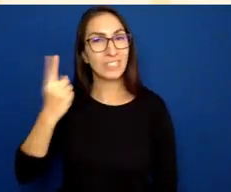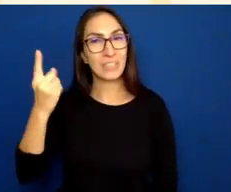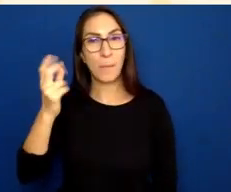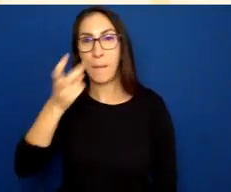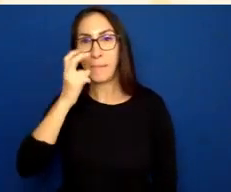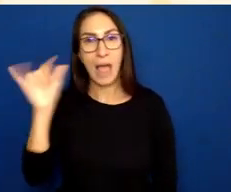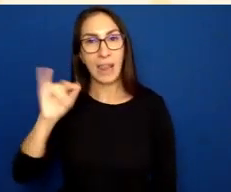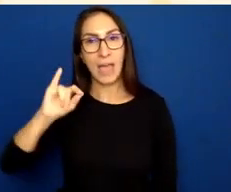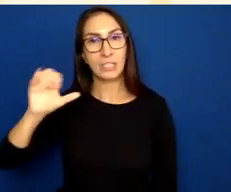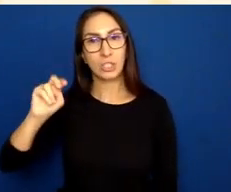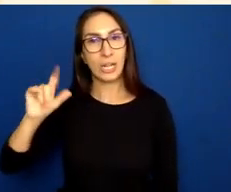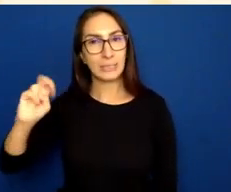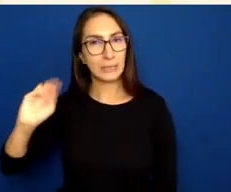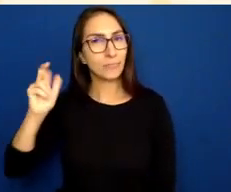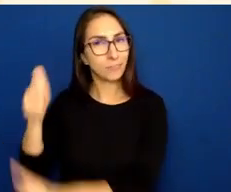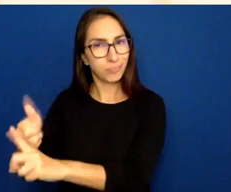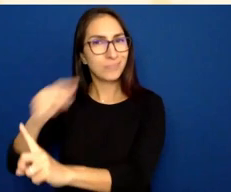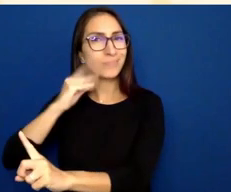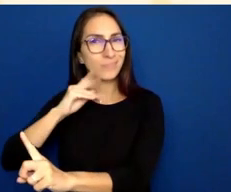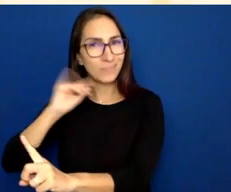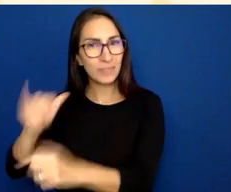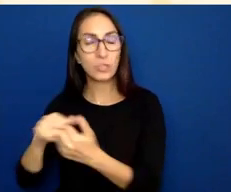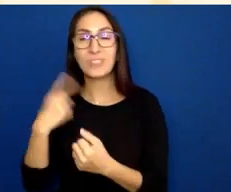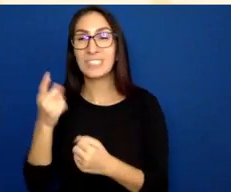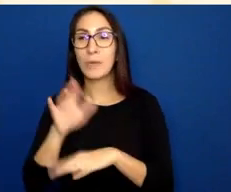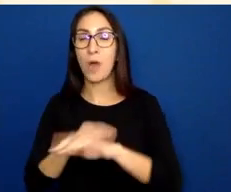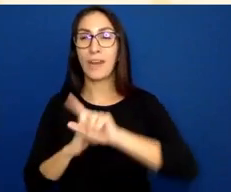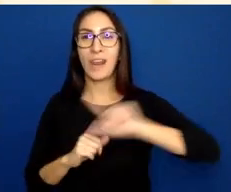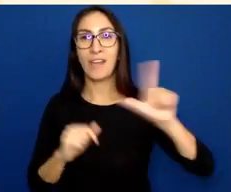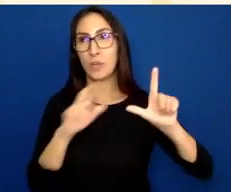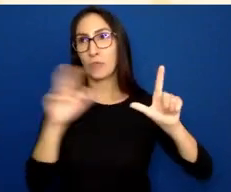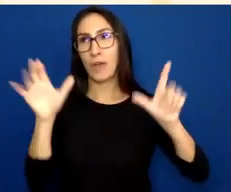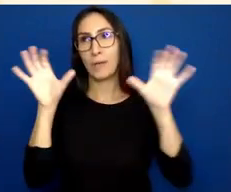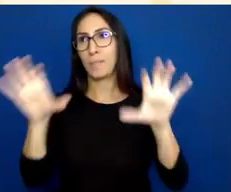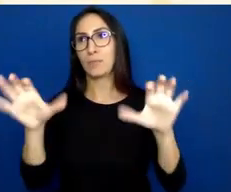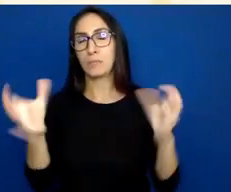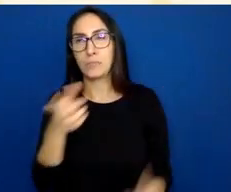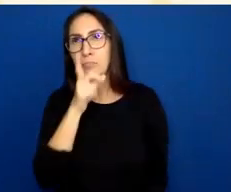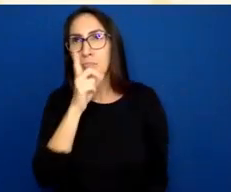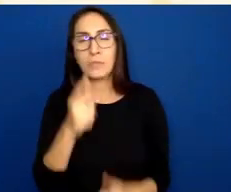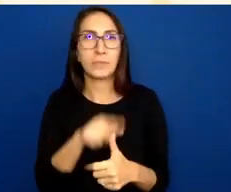So I'm talking about something being on the left of the screen and the right of the screen. I talked about as you can see.